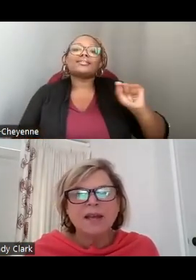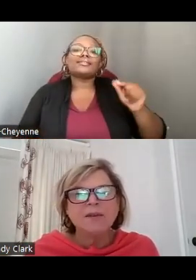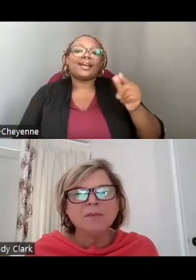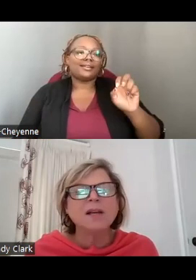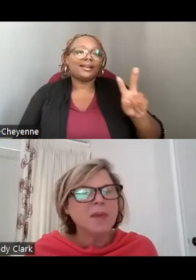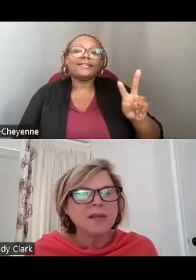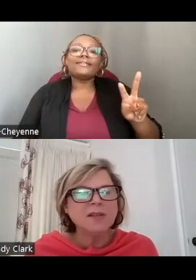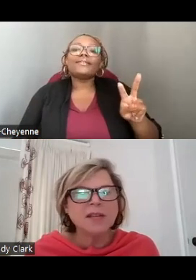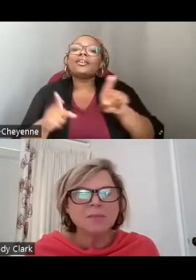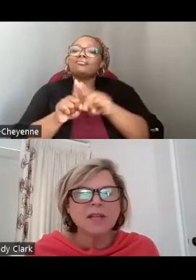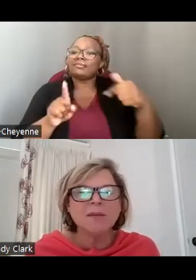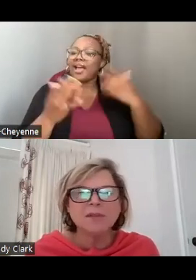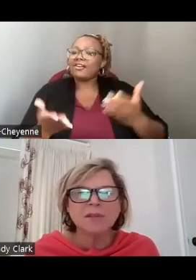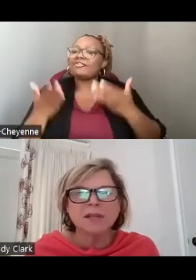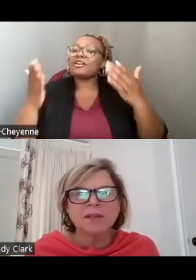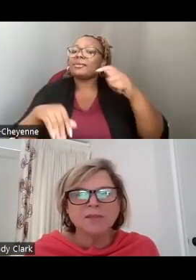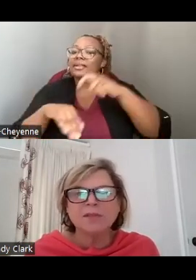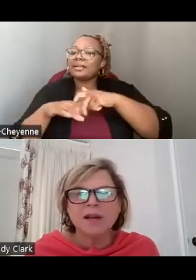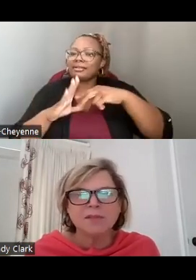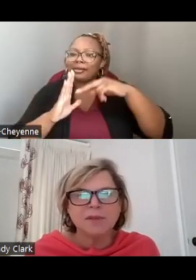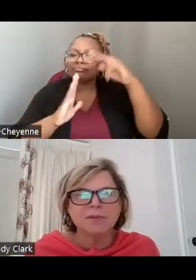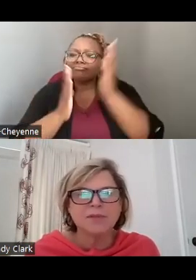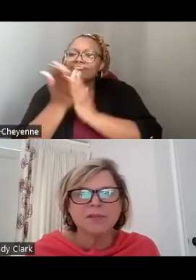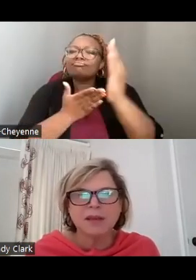AND I RECOMMEND YOU TAKE SOME TIME AND LOOK - THERE'S A LOT OF RESOURCES.